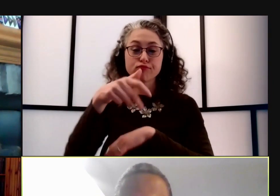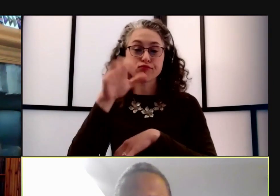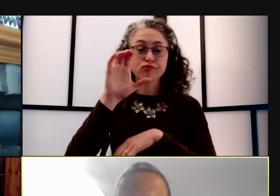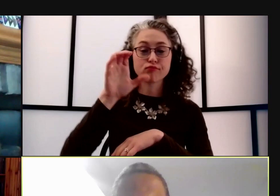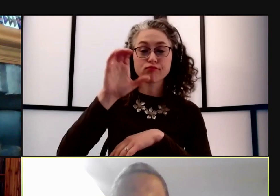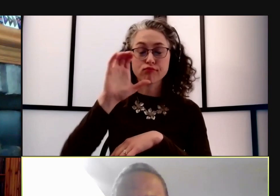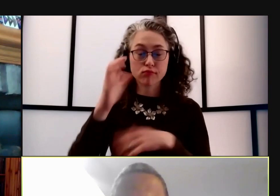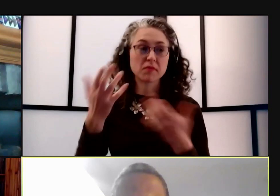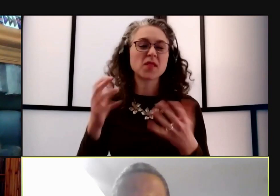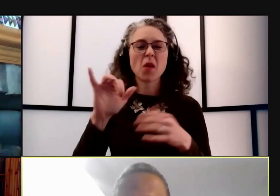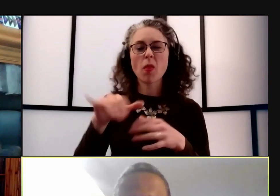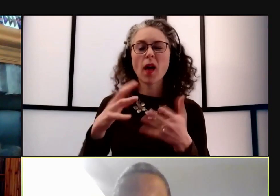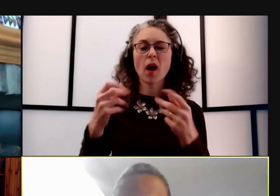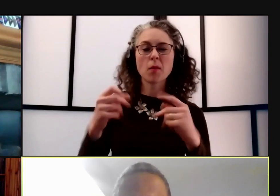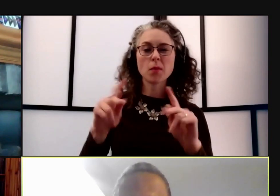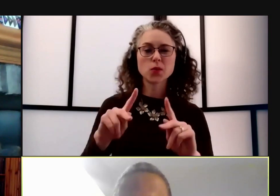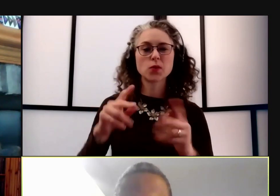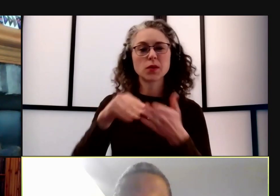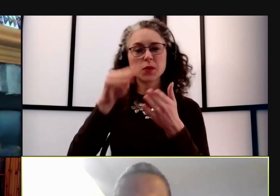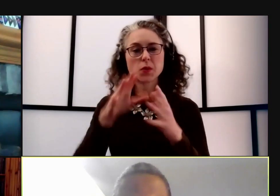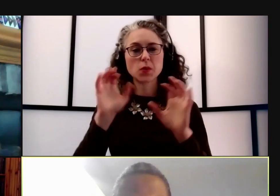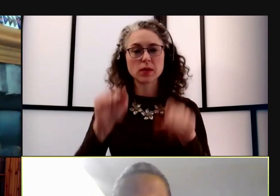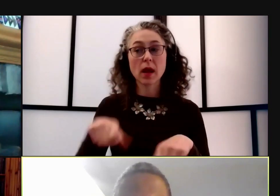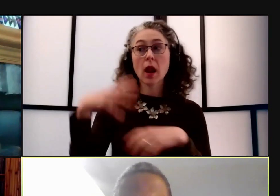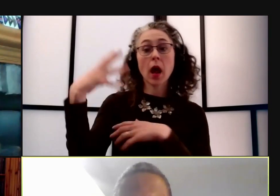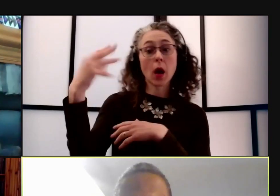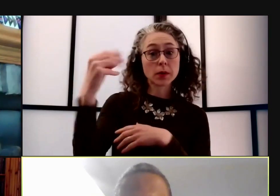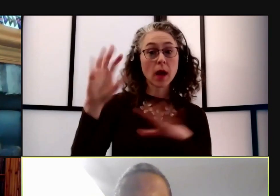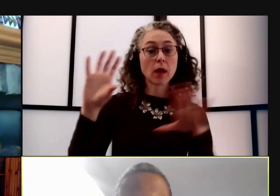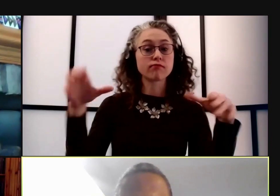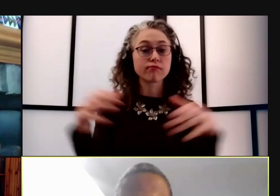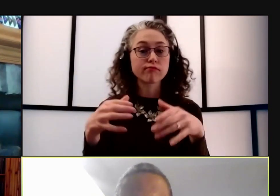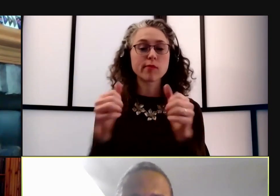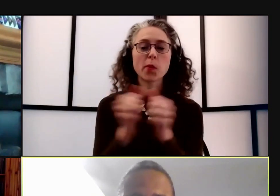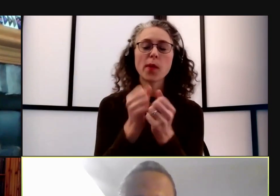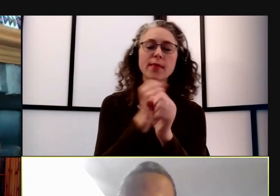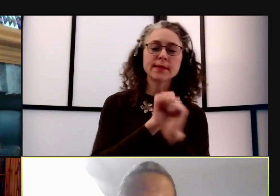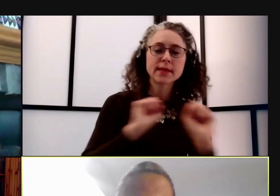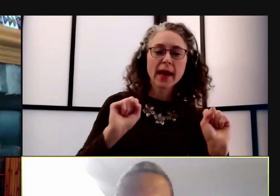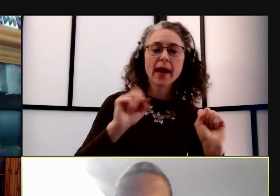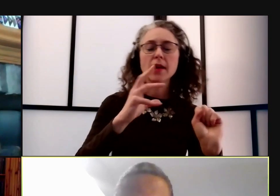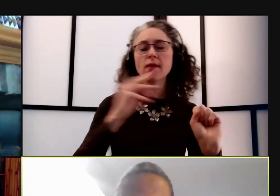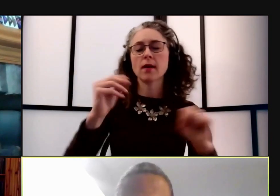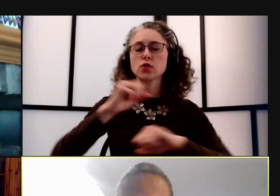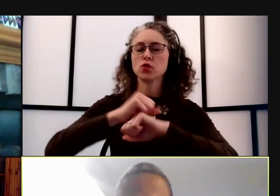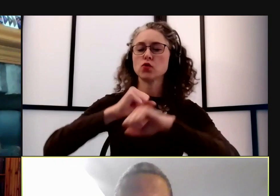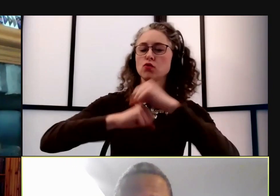to actually gather outside in a safe and a structured way. And the more opportunities we can provide like that